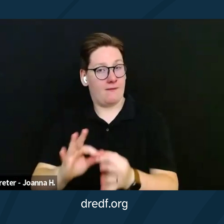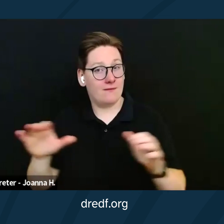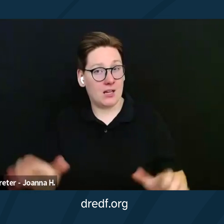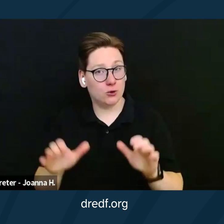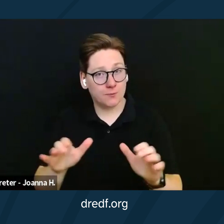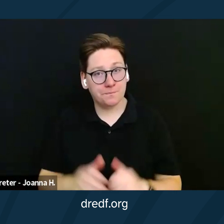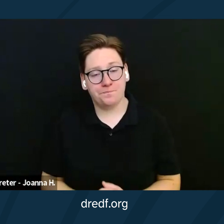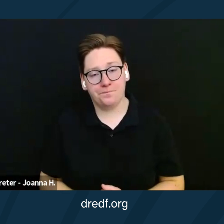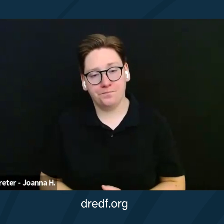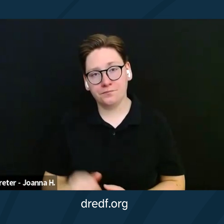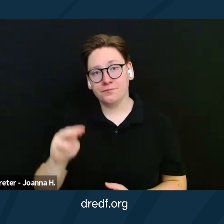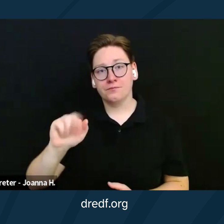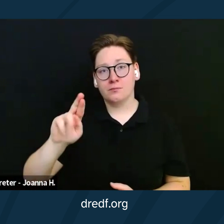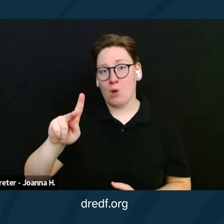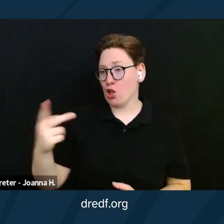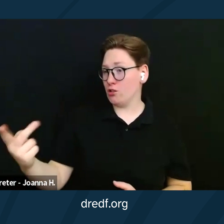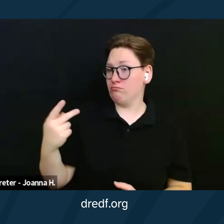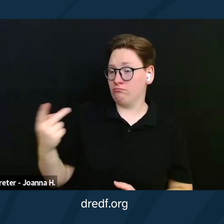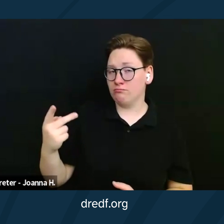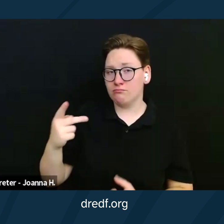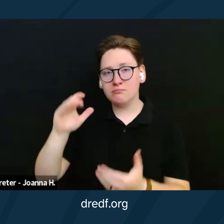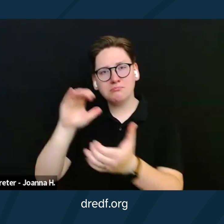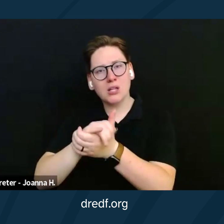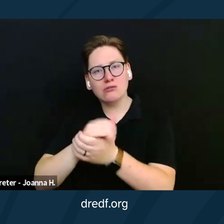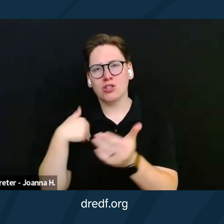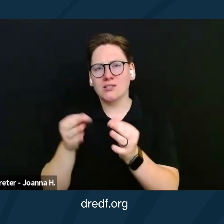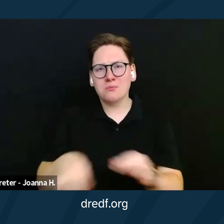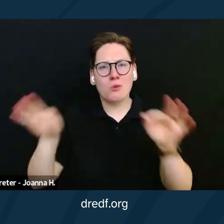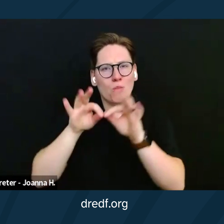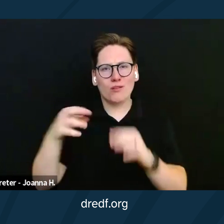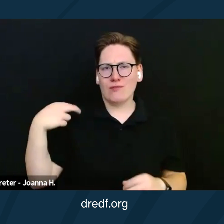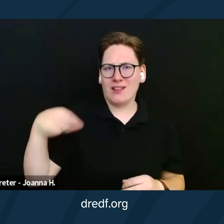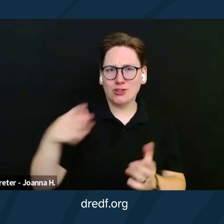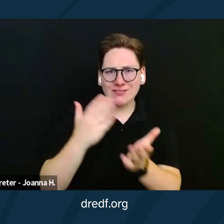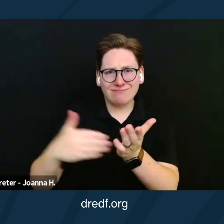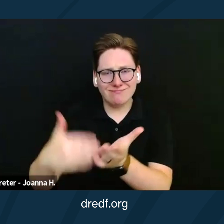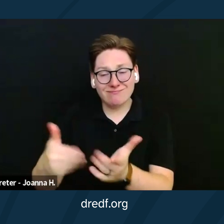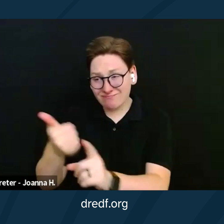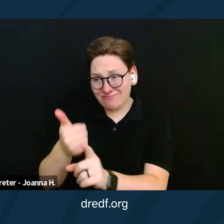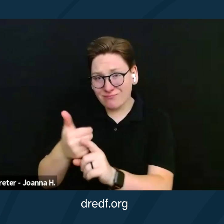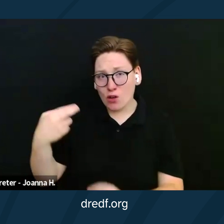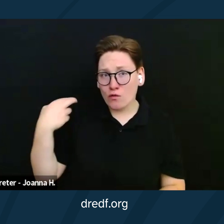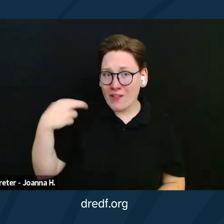For Mark and myself, marriage has important religious aspects. It is a religious sacrament for us.